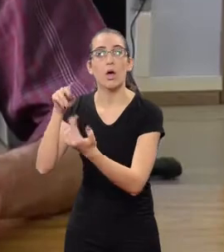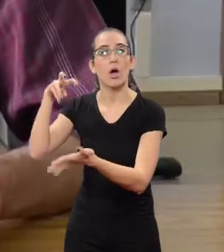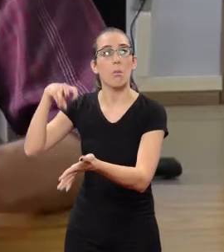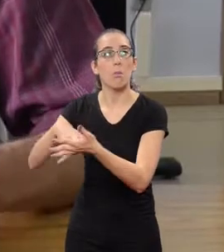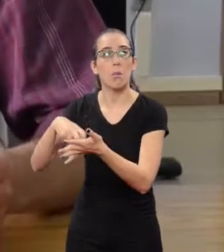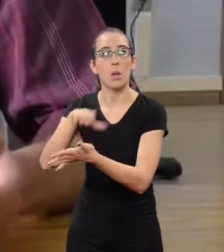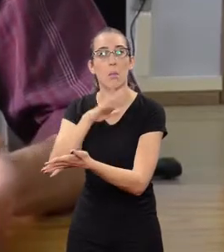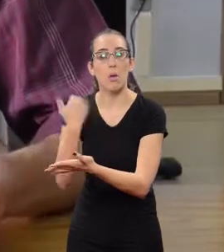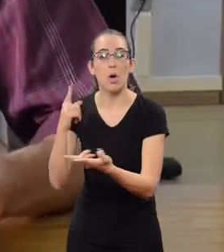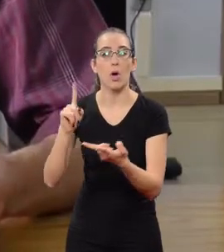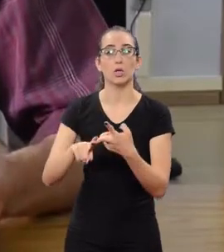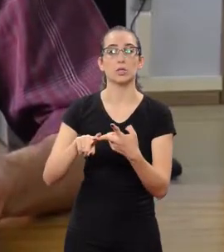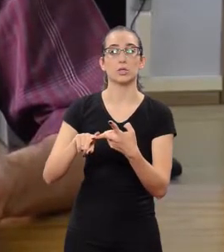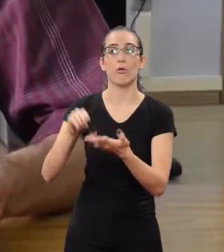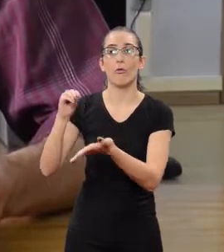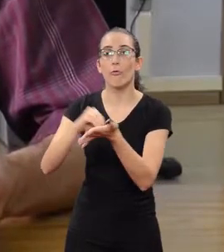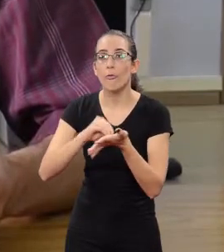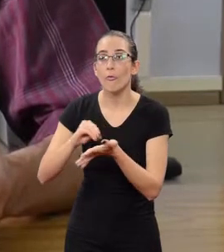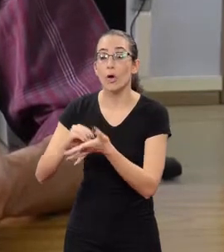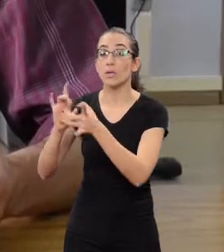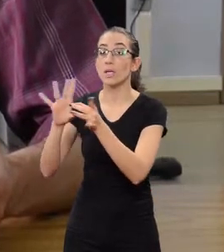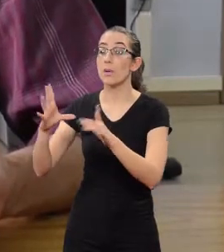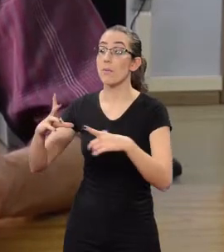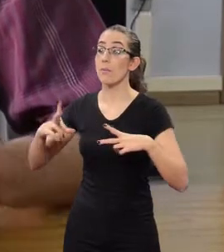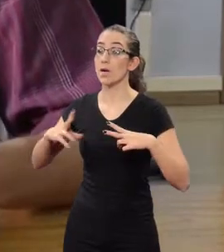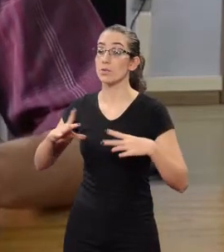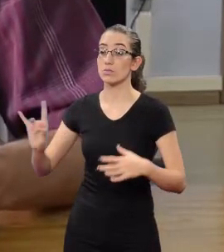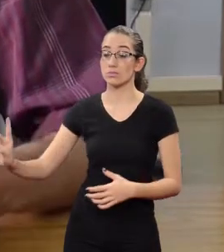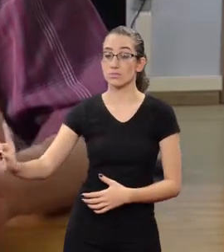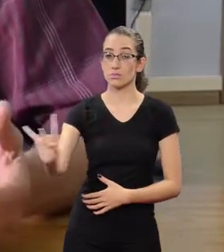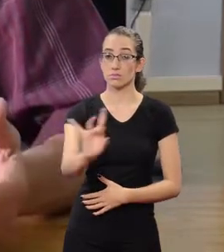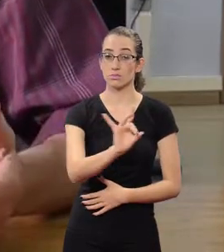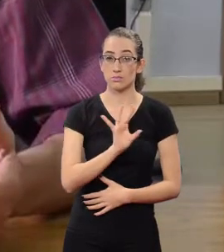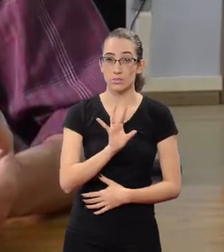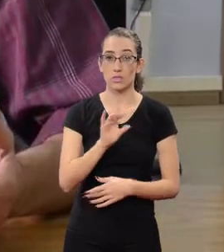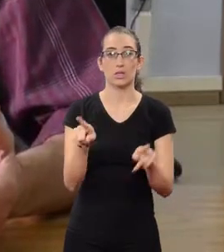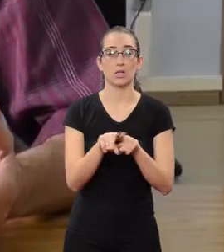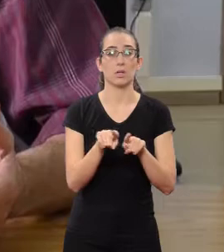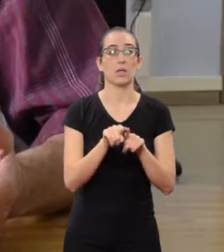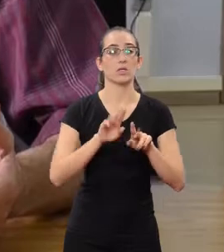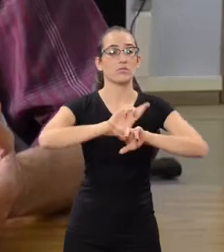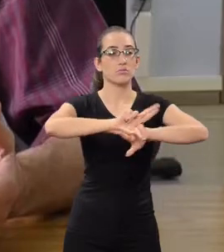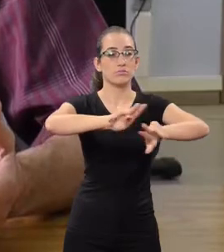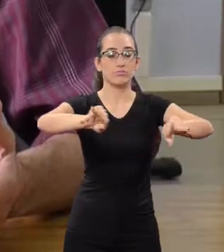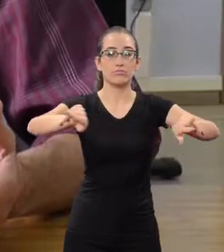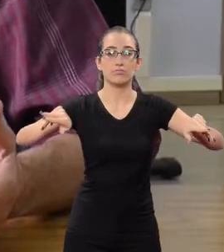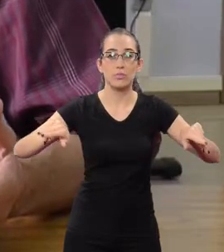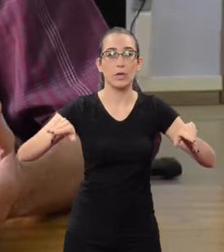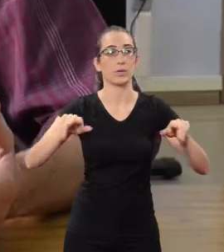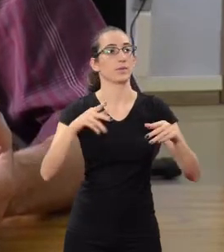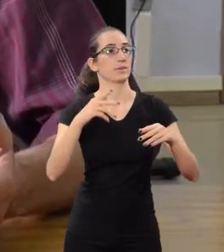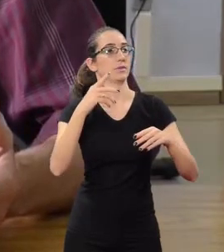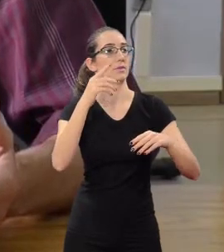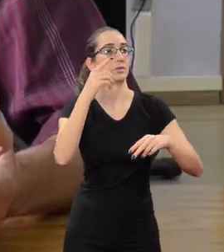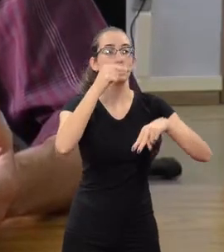death penalty, the inexistance of individual freedom, the absence of gender or racial